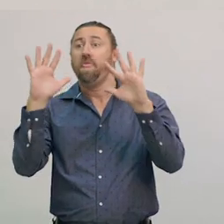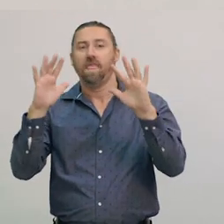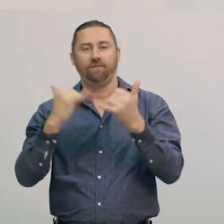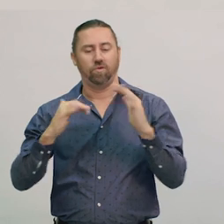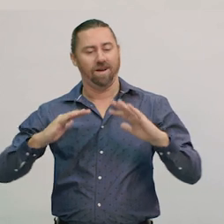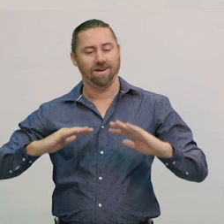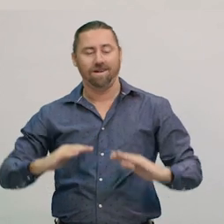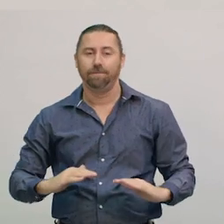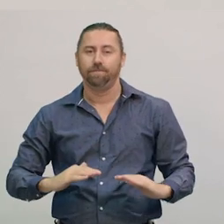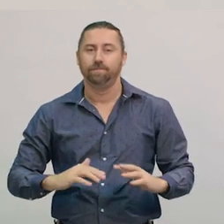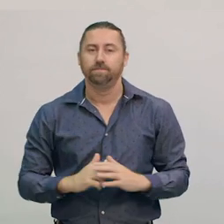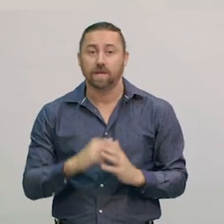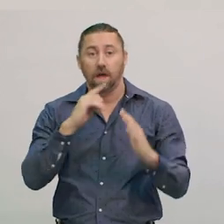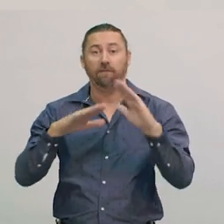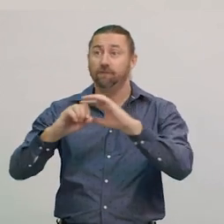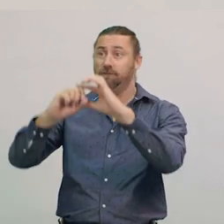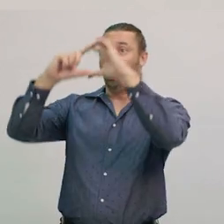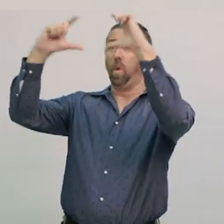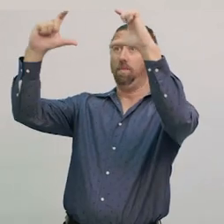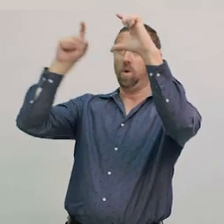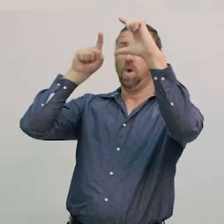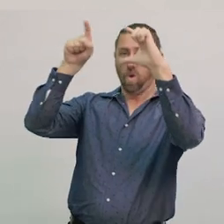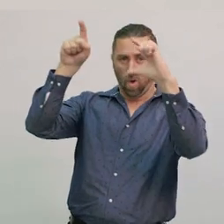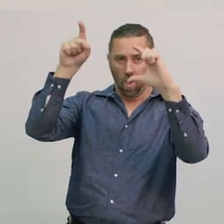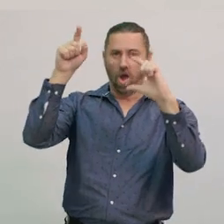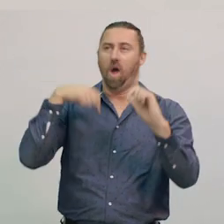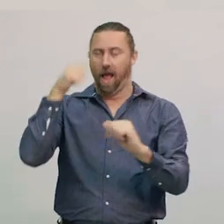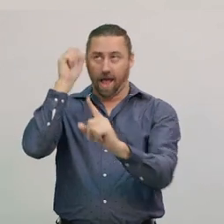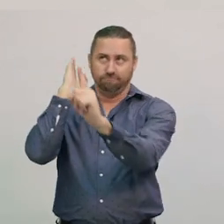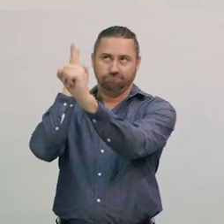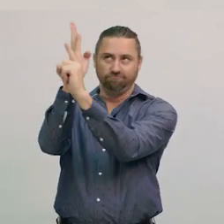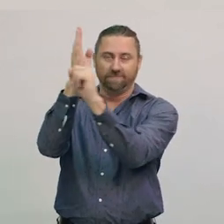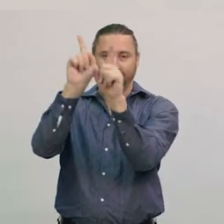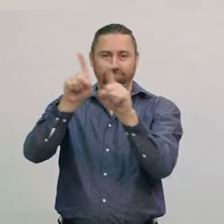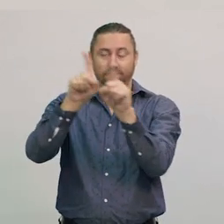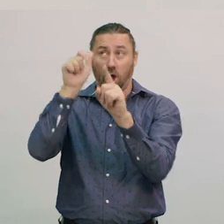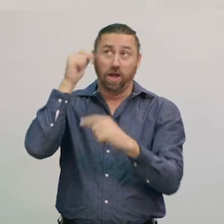Also the full Moon provides an obvious planning date which everyone can see.